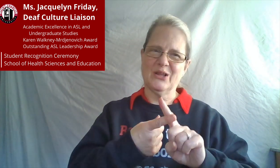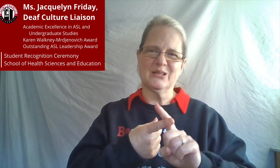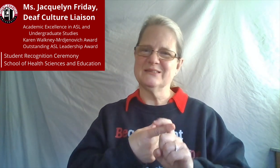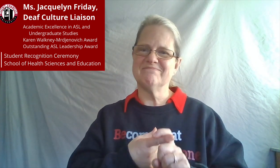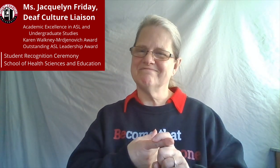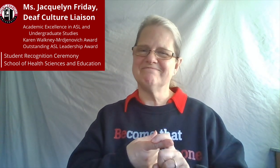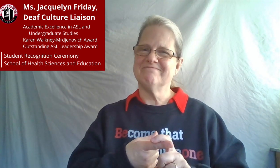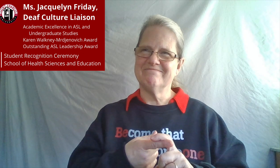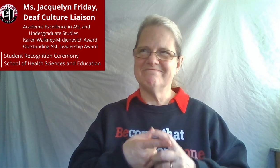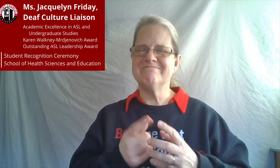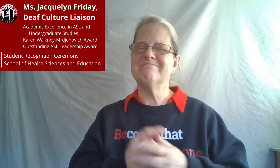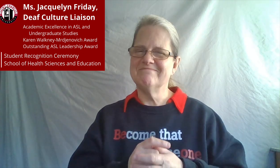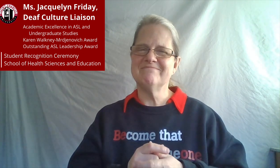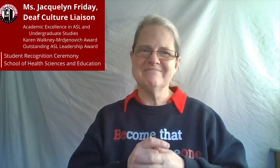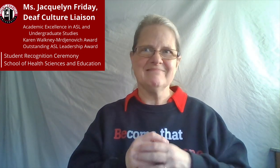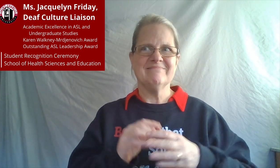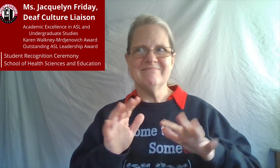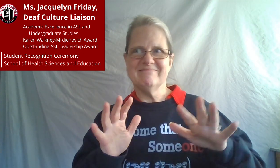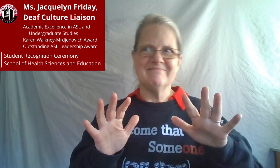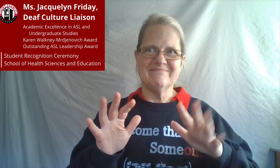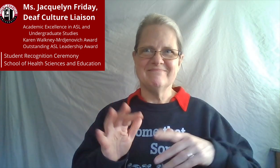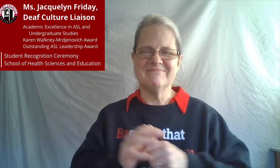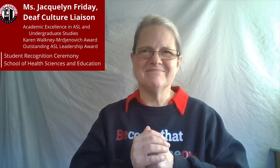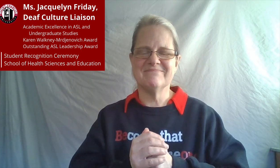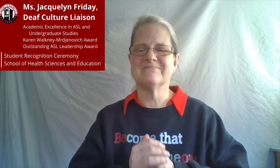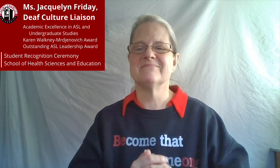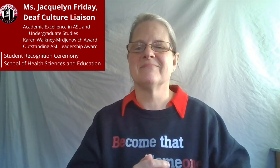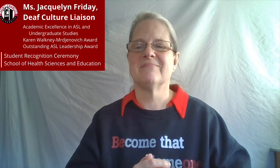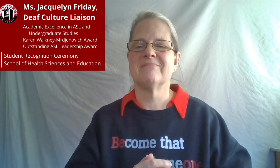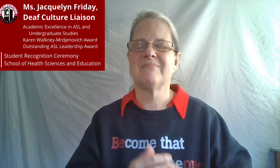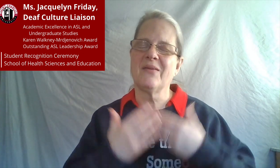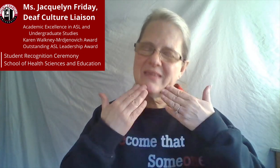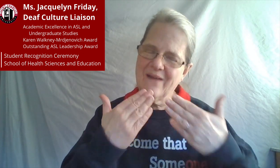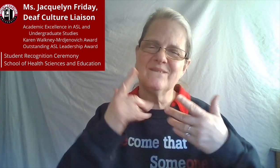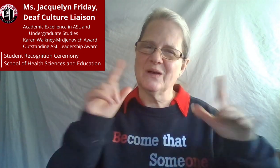I just remember like it was yesterday the first time that we met.